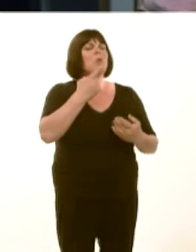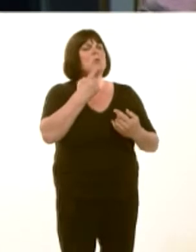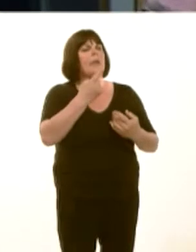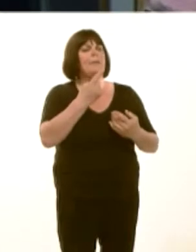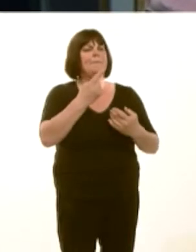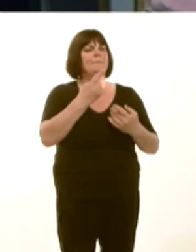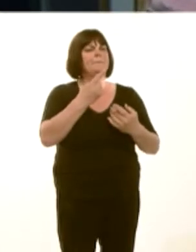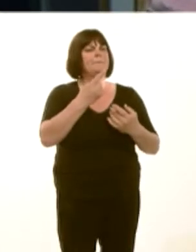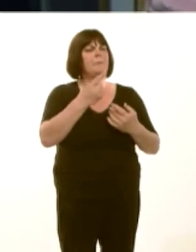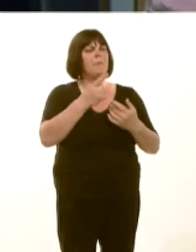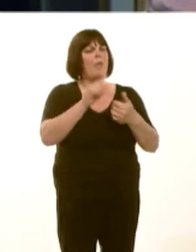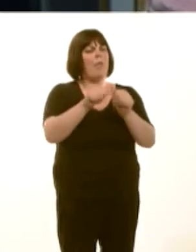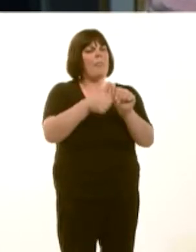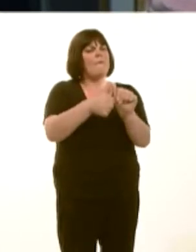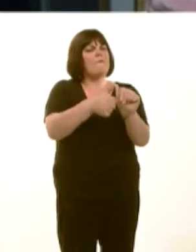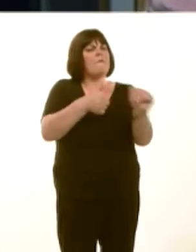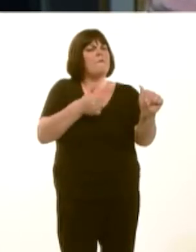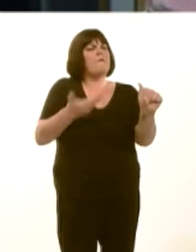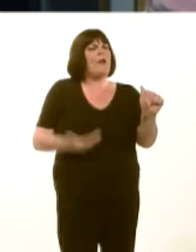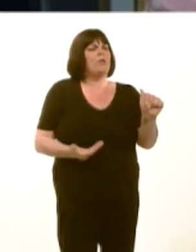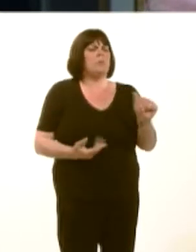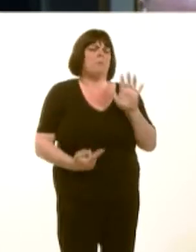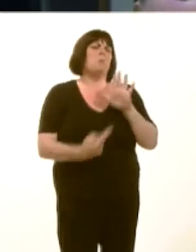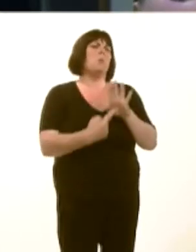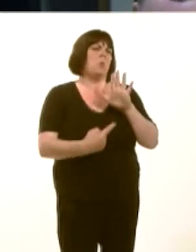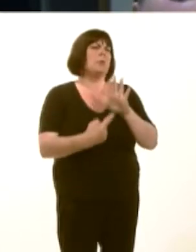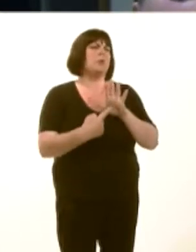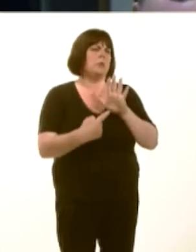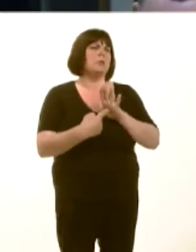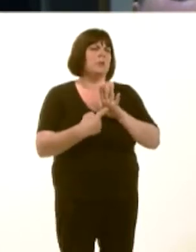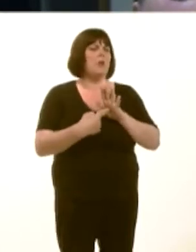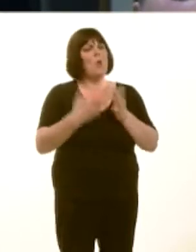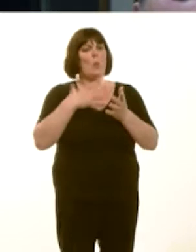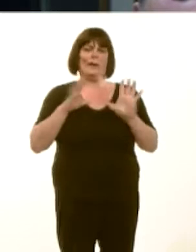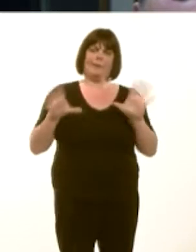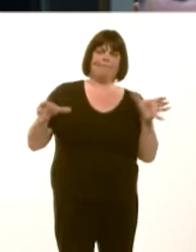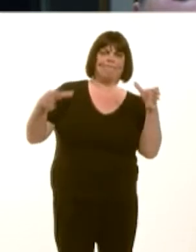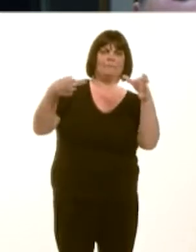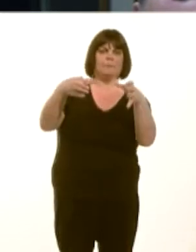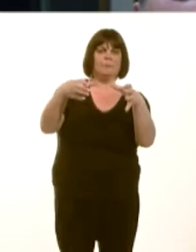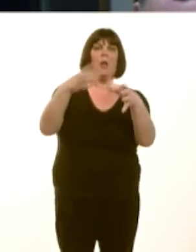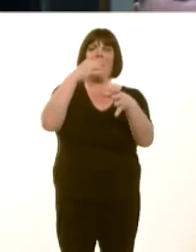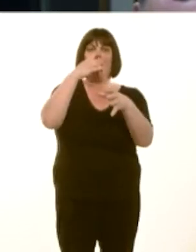Maeín rhaid cael corff a fydd yn benthyg arian sylweddol yn erbyn y llif incwm a fydd